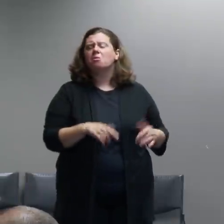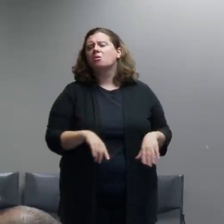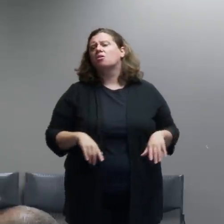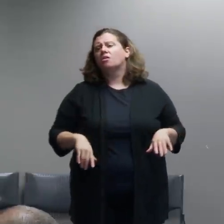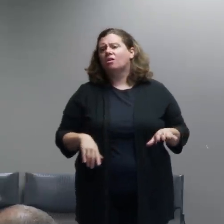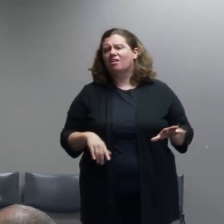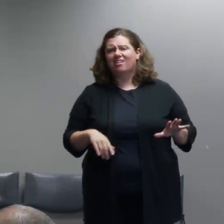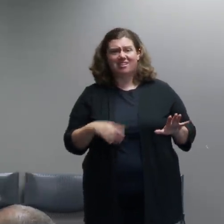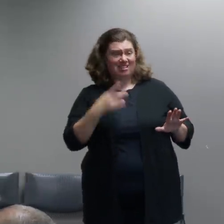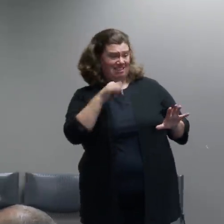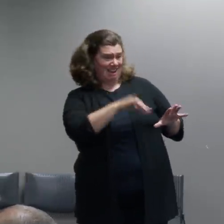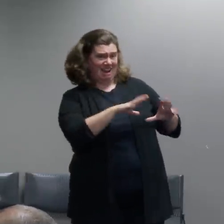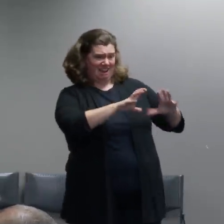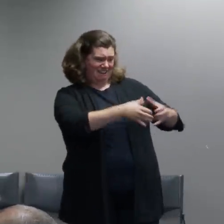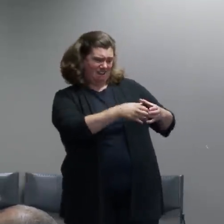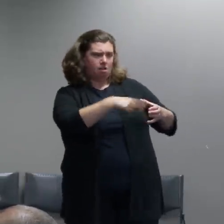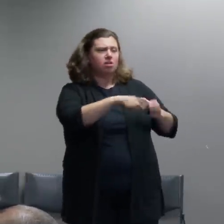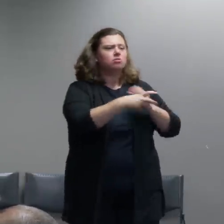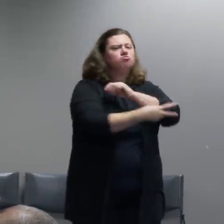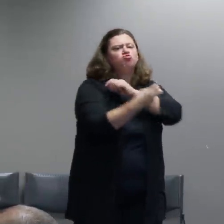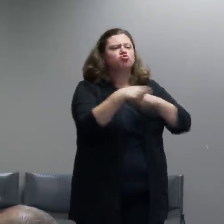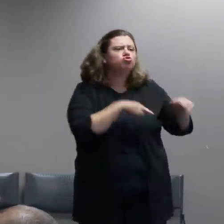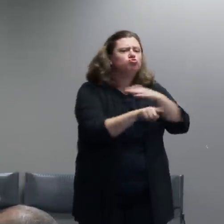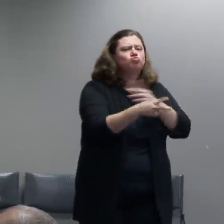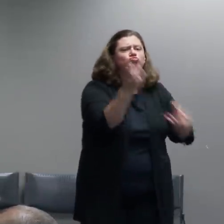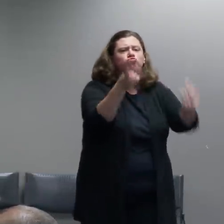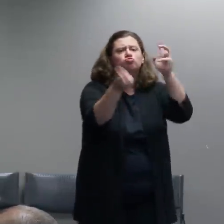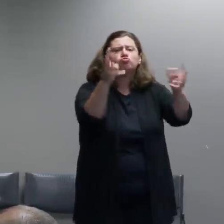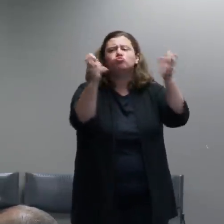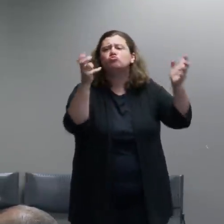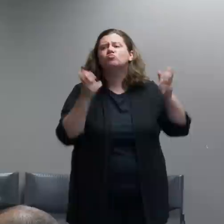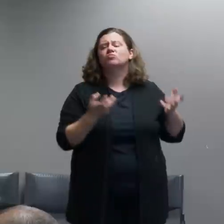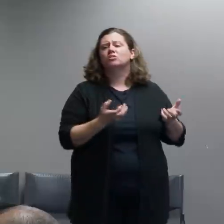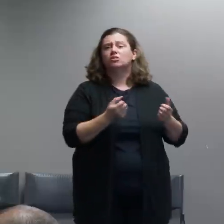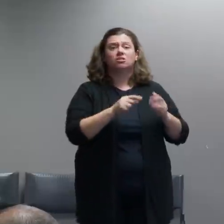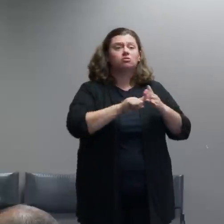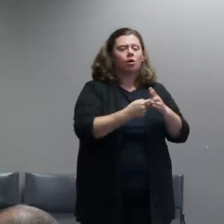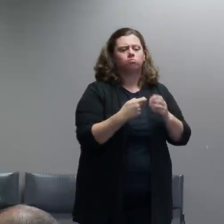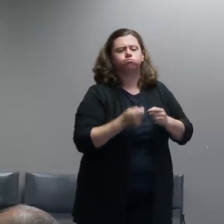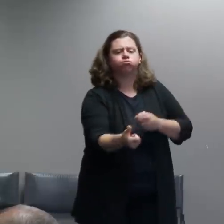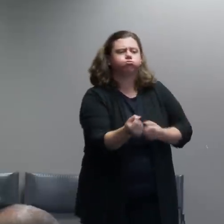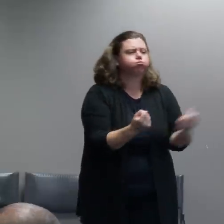theft, property damage and fires being set downtown, assaults on police officers.